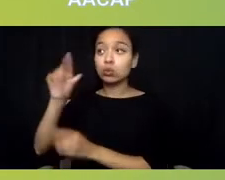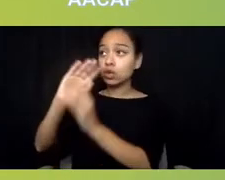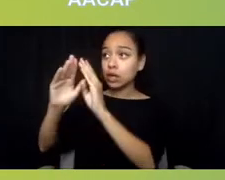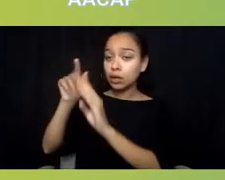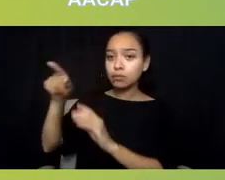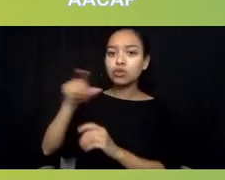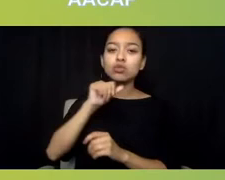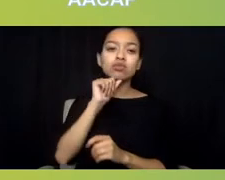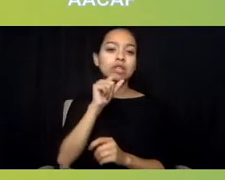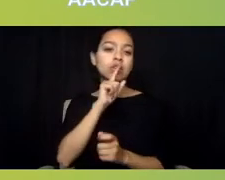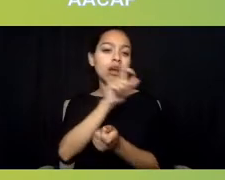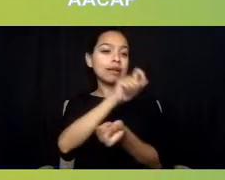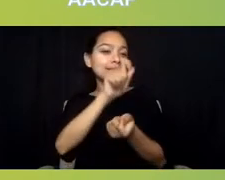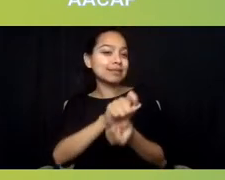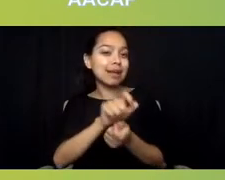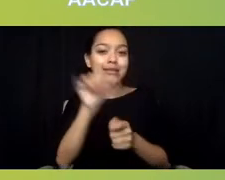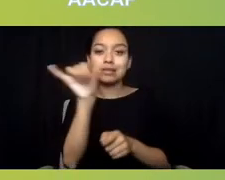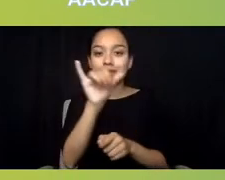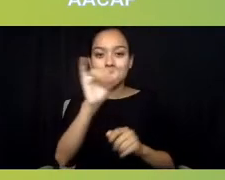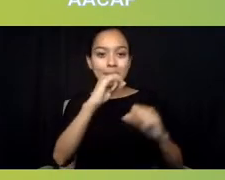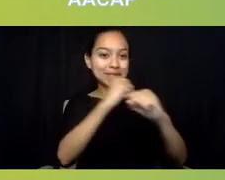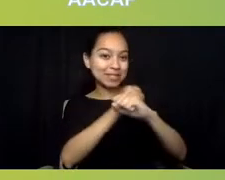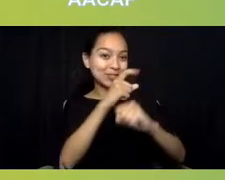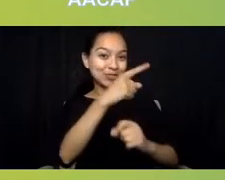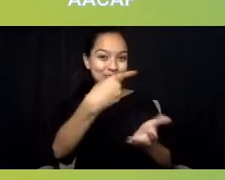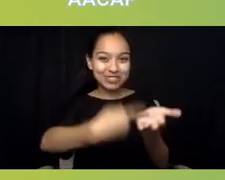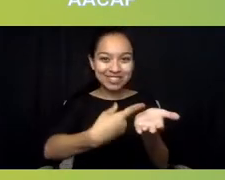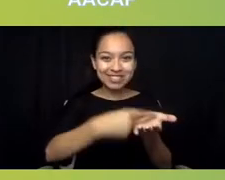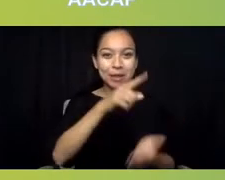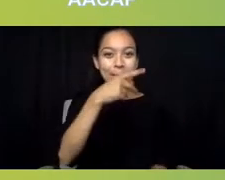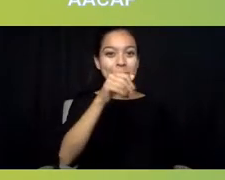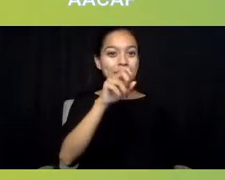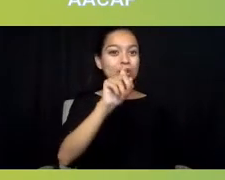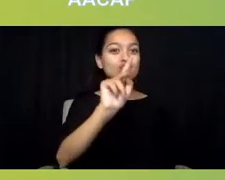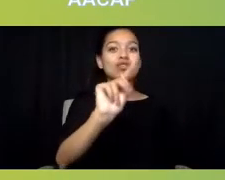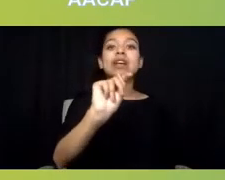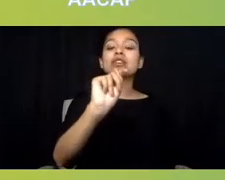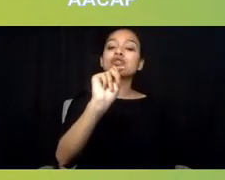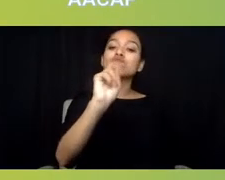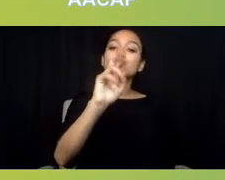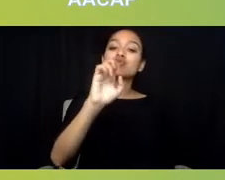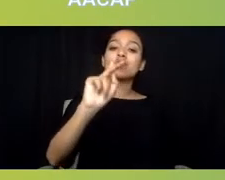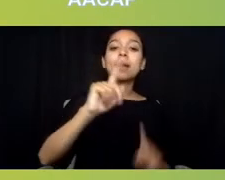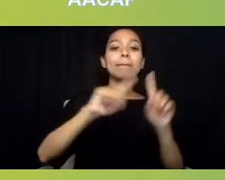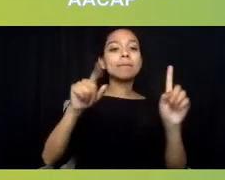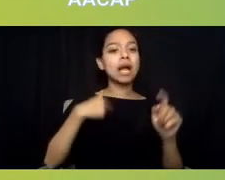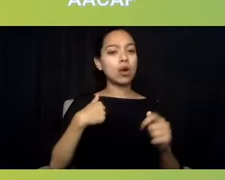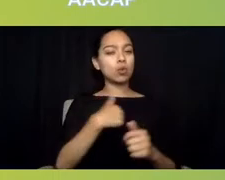we're certainly focused on how do we hear and listen to the communities that are being disproportionately impacted,